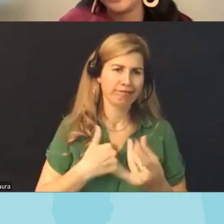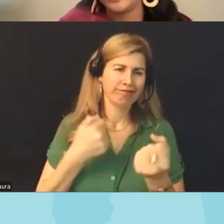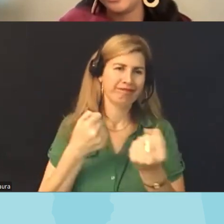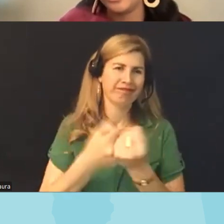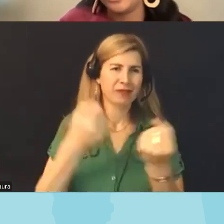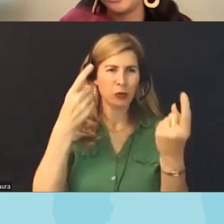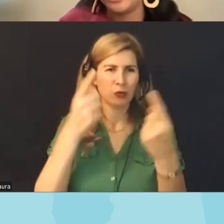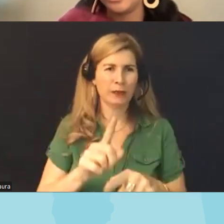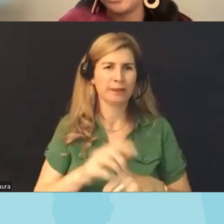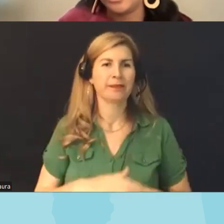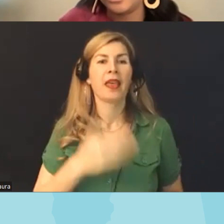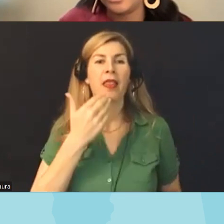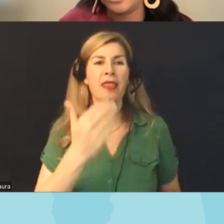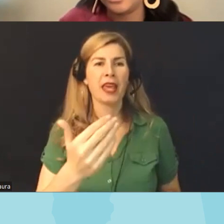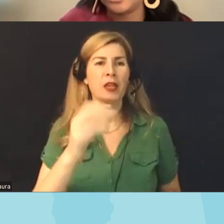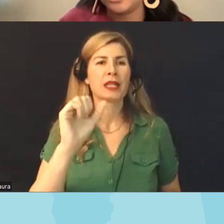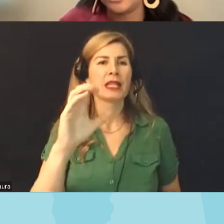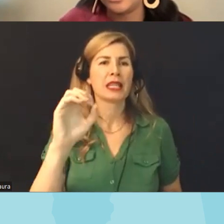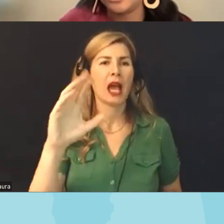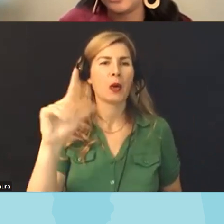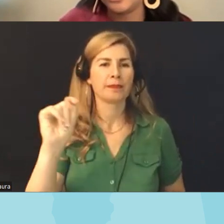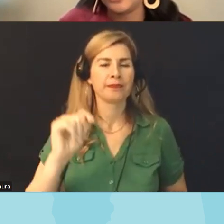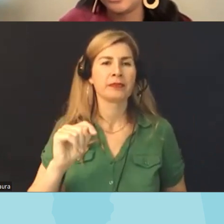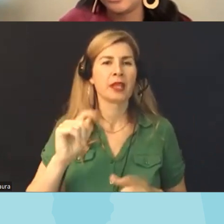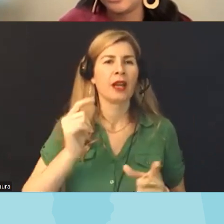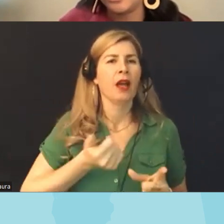Scout and Tony um one one thing you had said and this was actually in the Q&A that we got